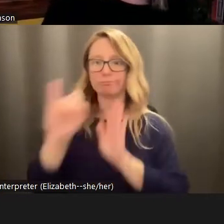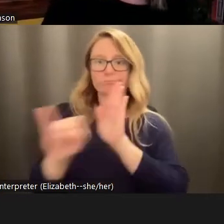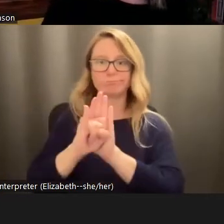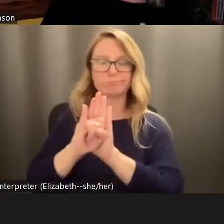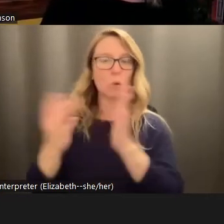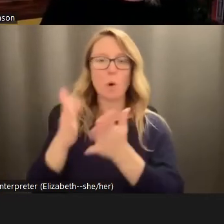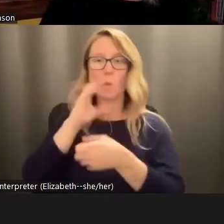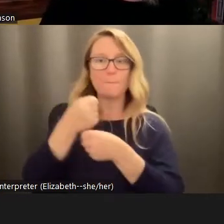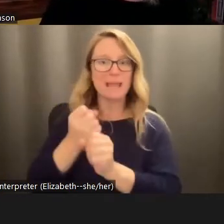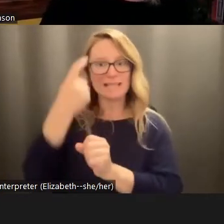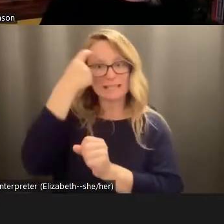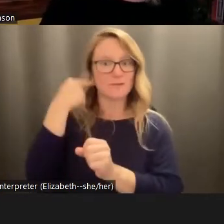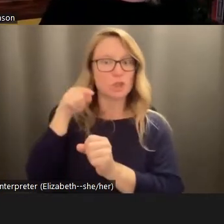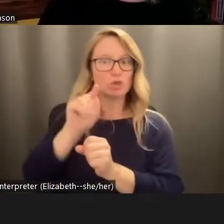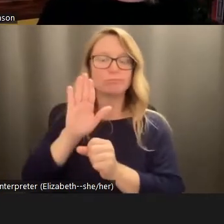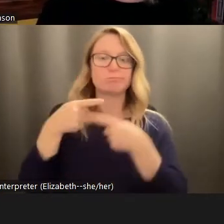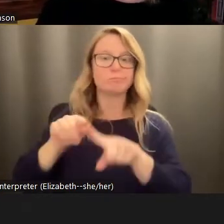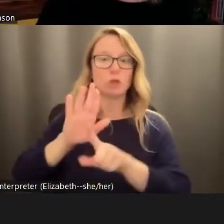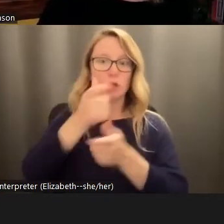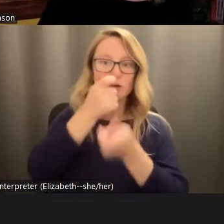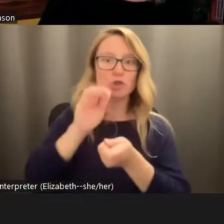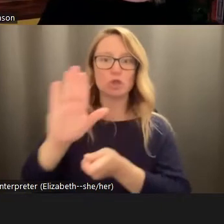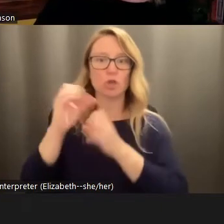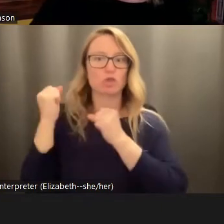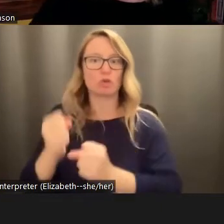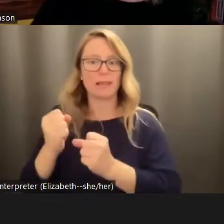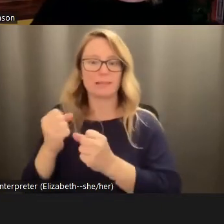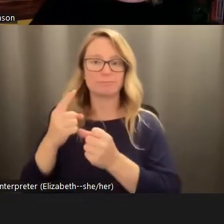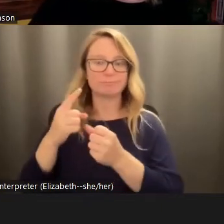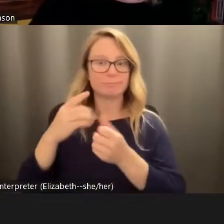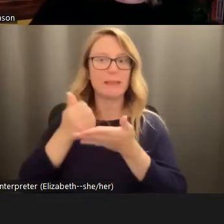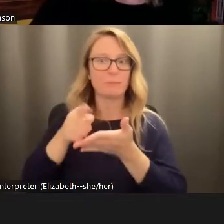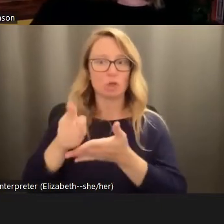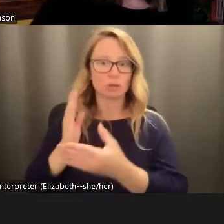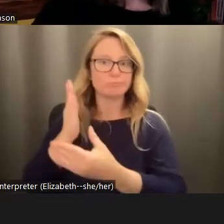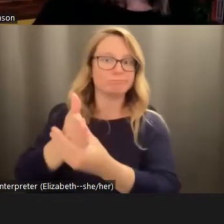based on your strengths and interests. Okay, so and then one